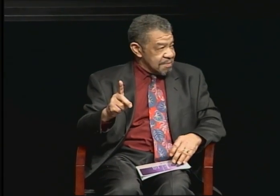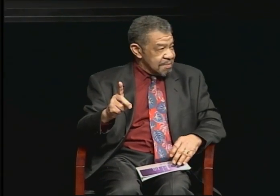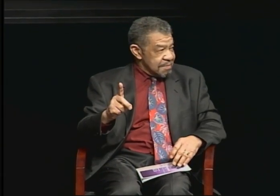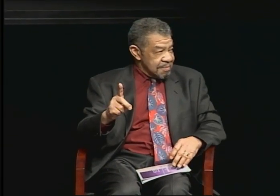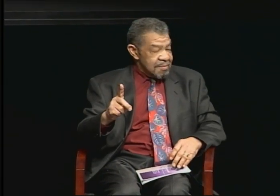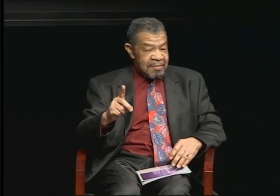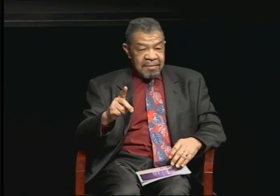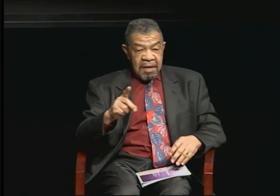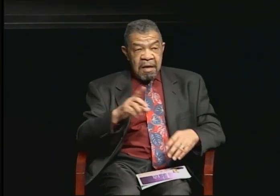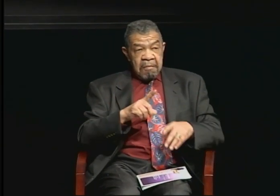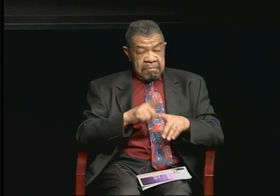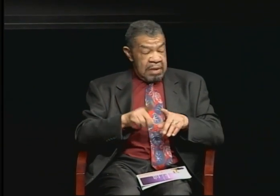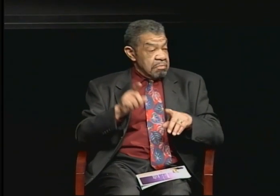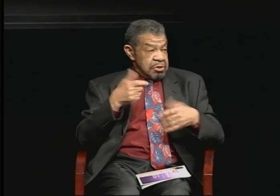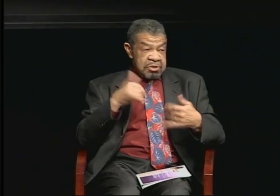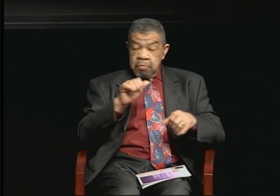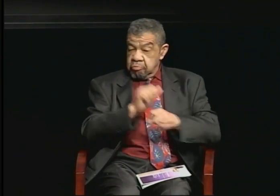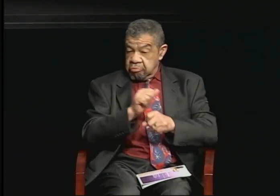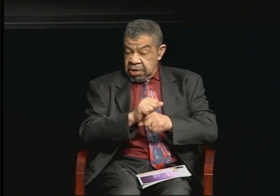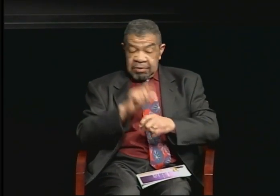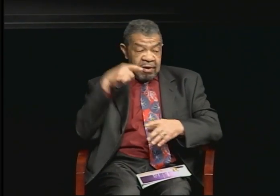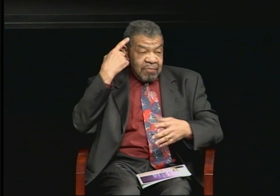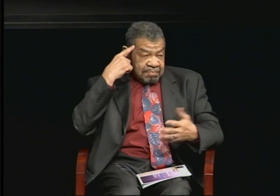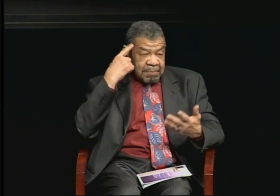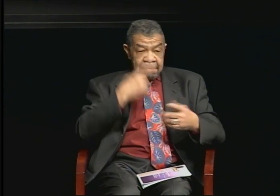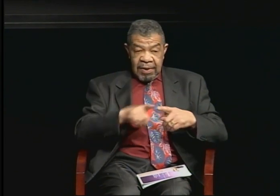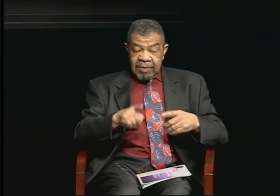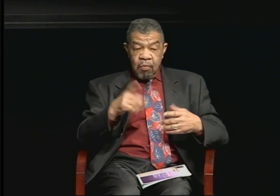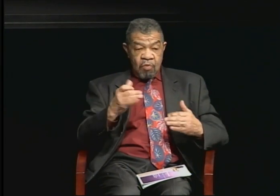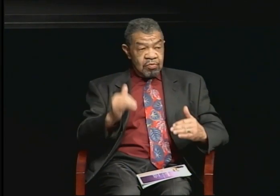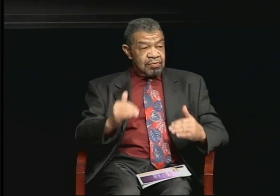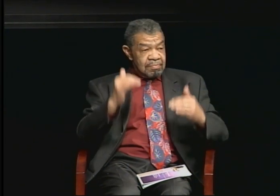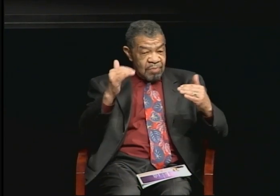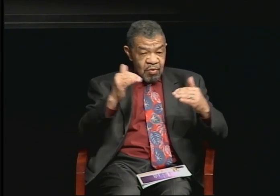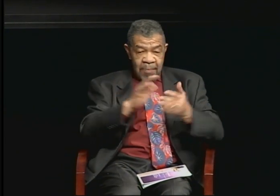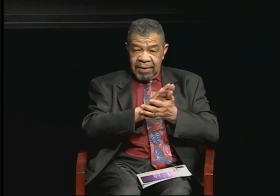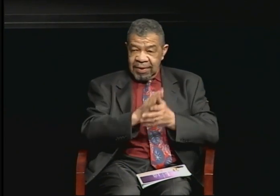into administrative positions, they have to have PhDs.